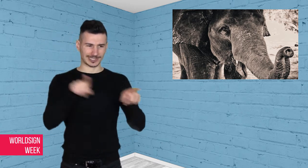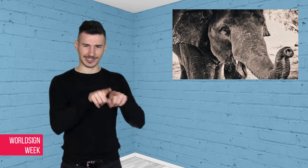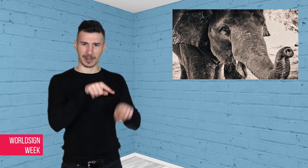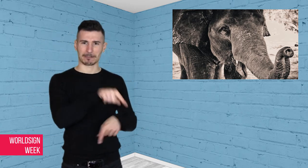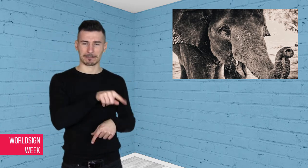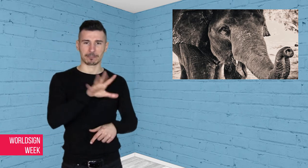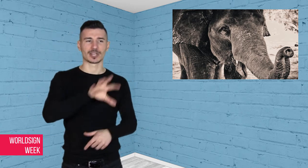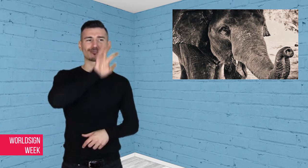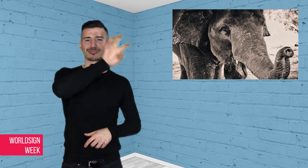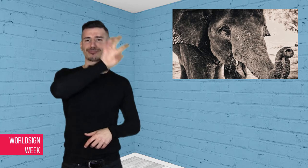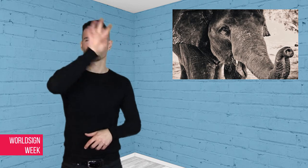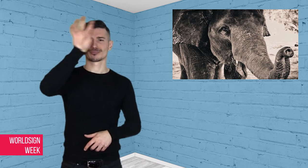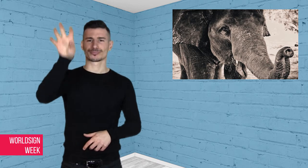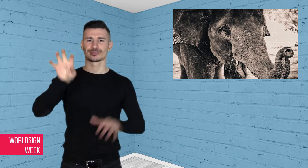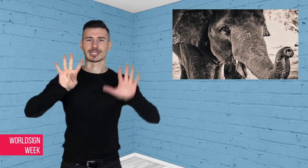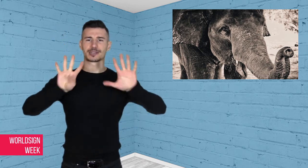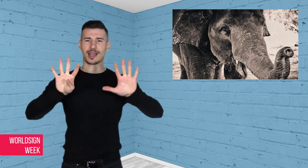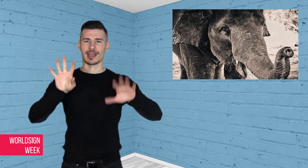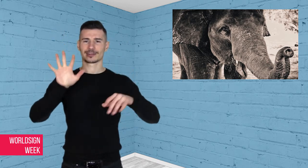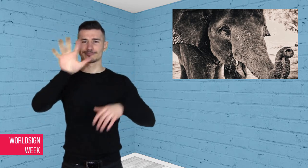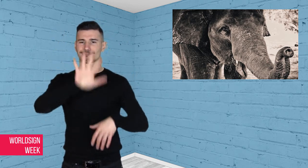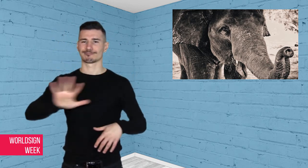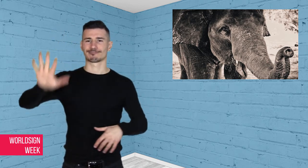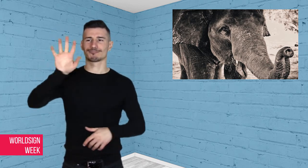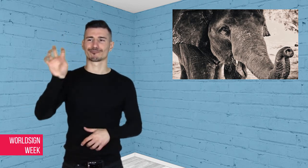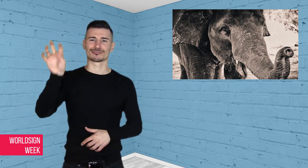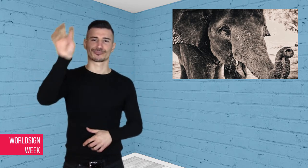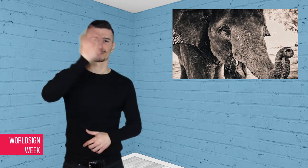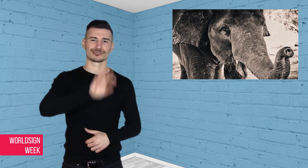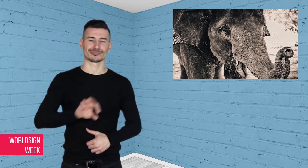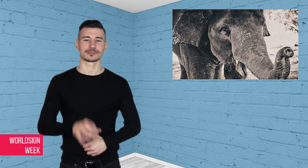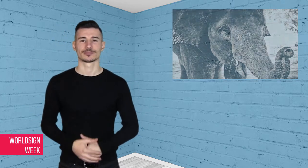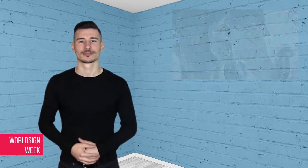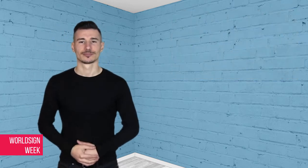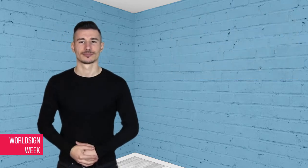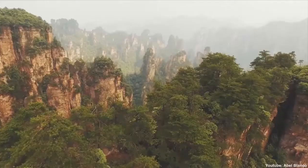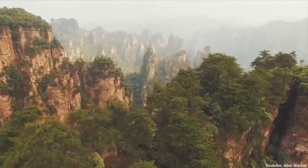of future national parks projects in nine provinces.